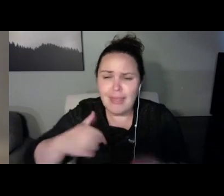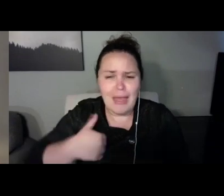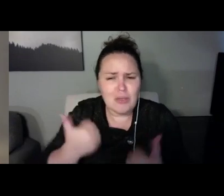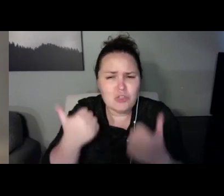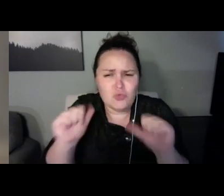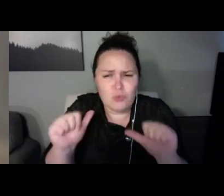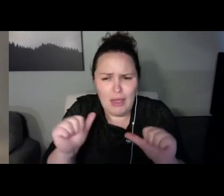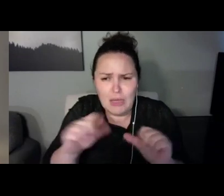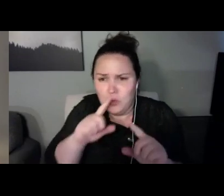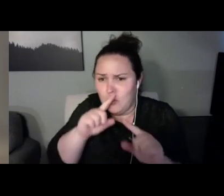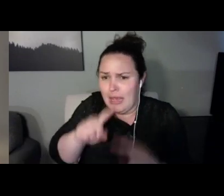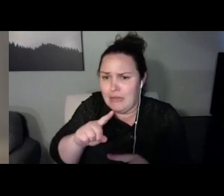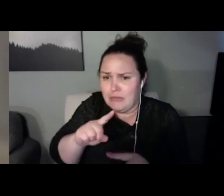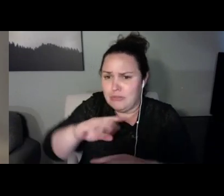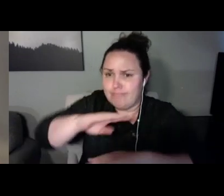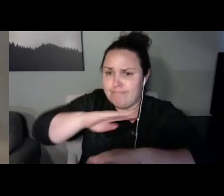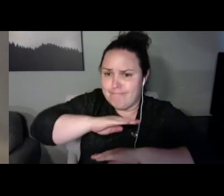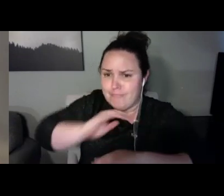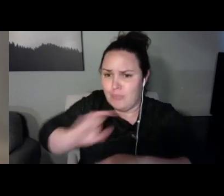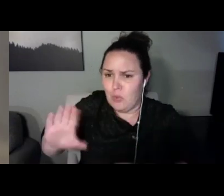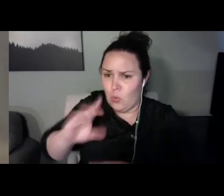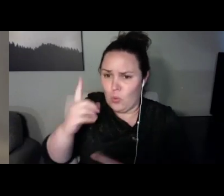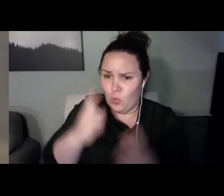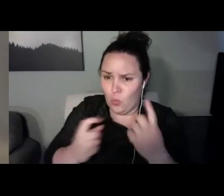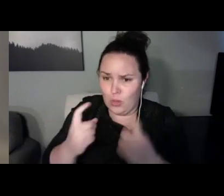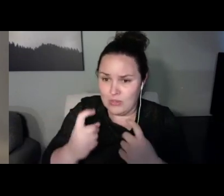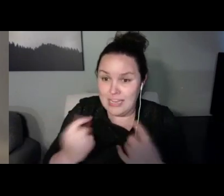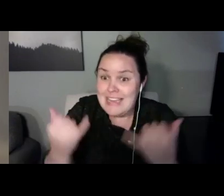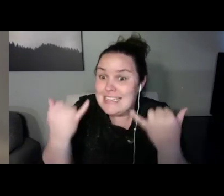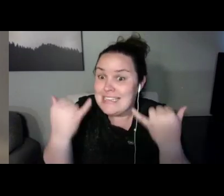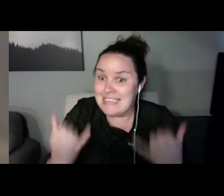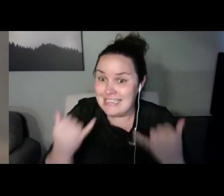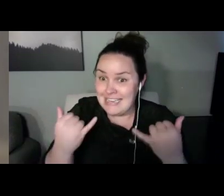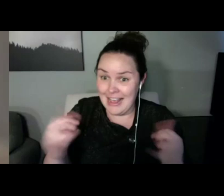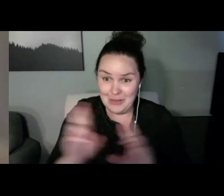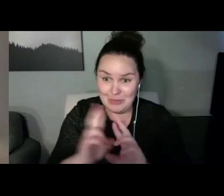your questions. Now, without further ado, I would like to